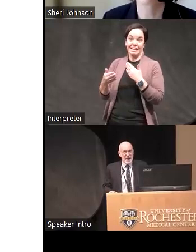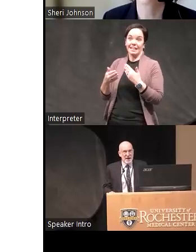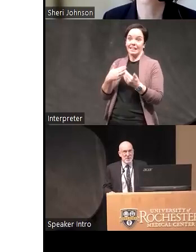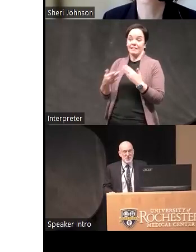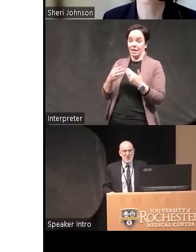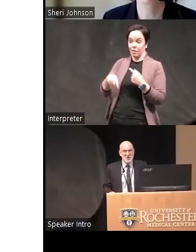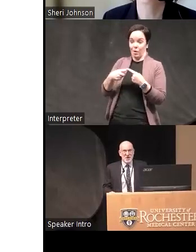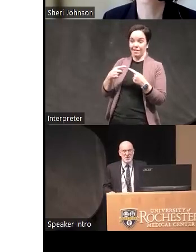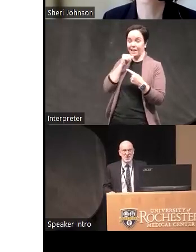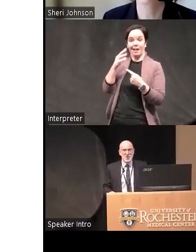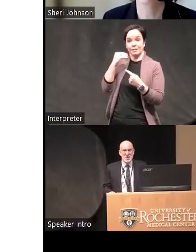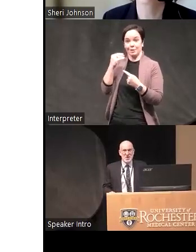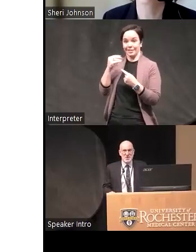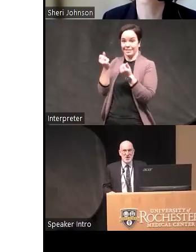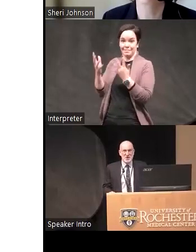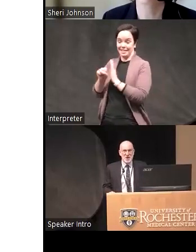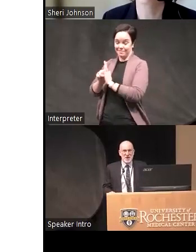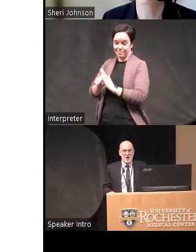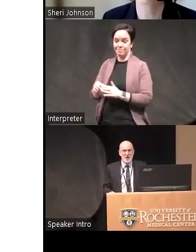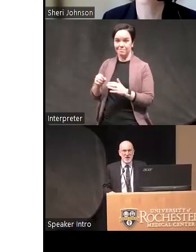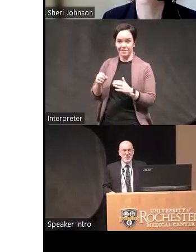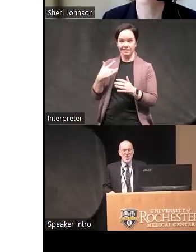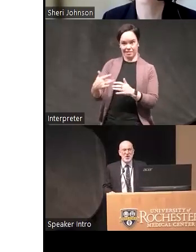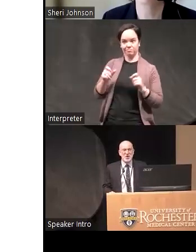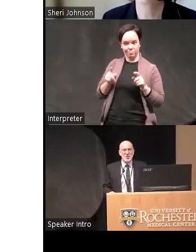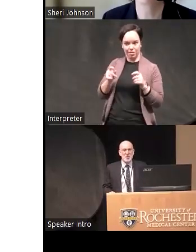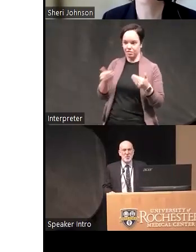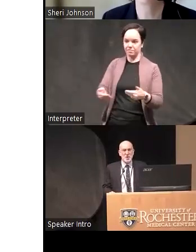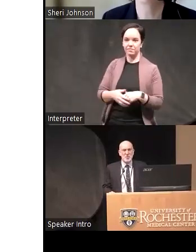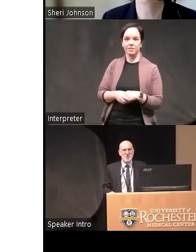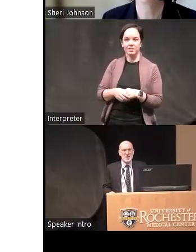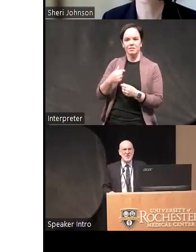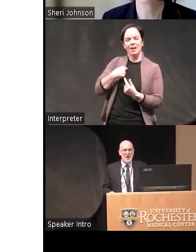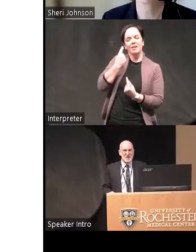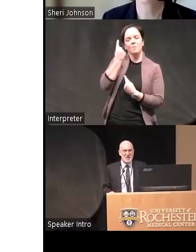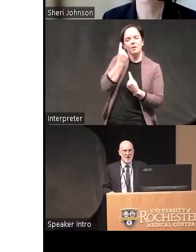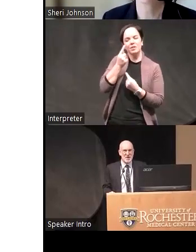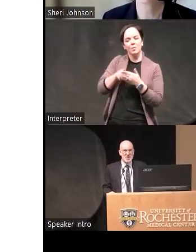and what used to what I used to think was it I wondered what was the effect on this